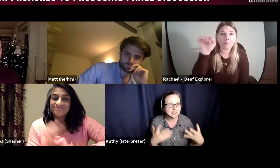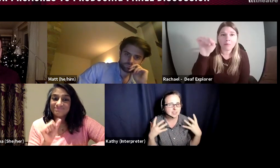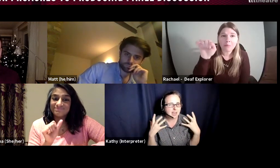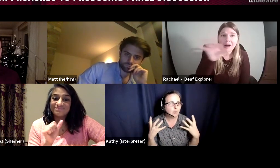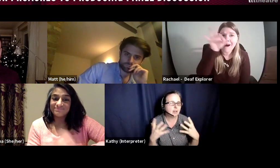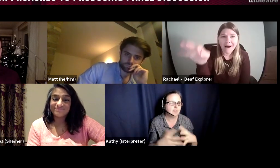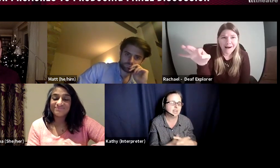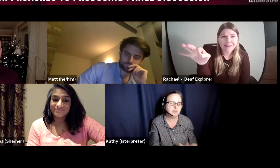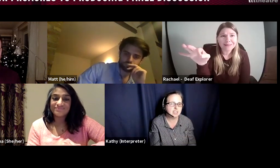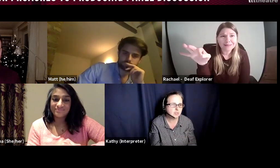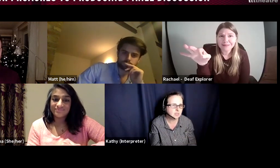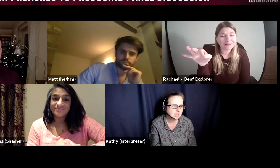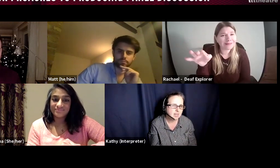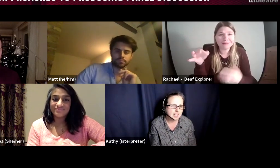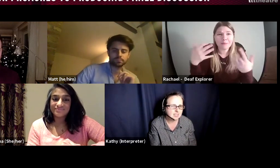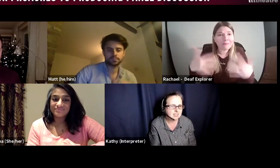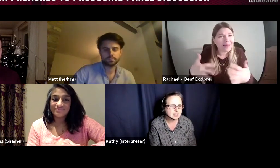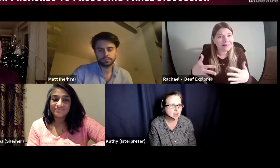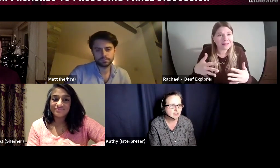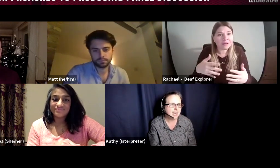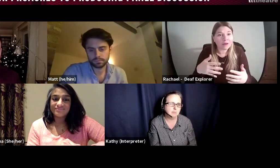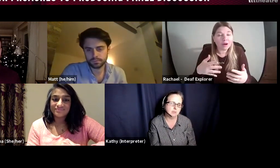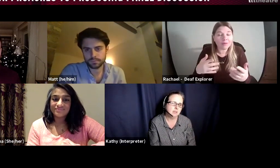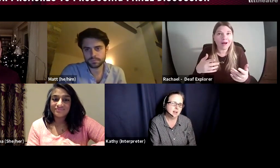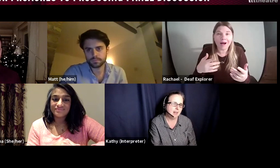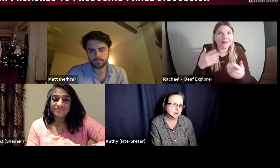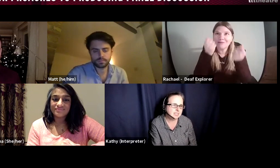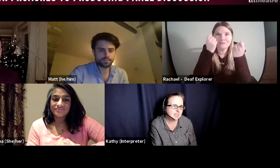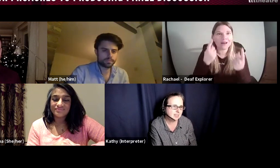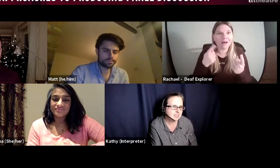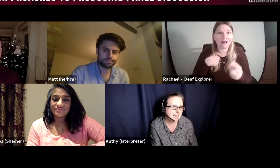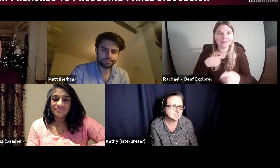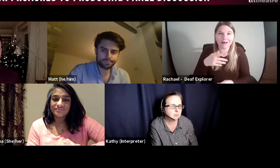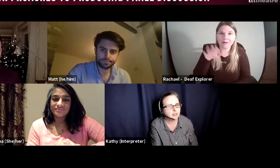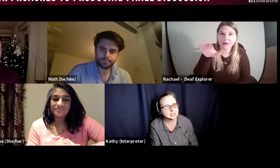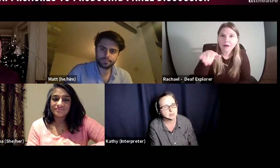network of theatre professionals is so valuable, and those skills and that experience that people